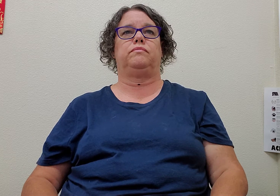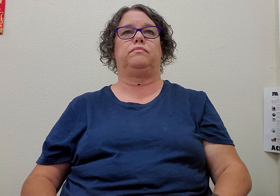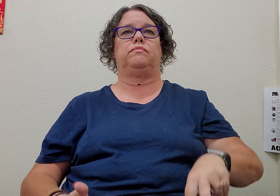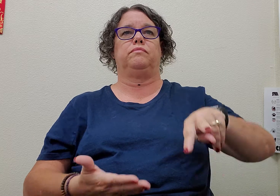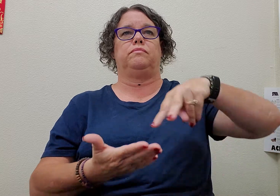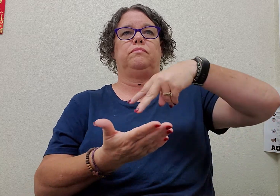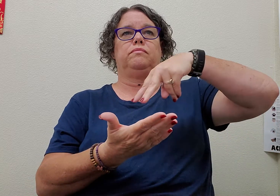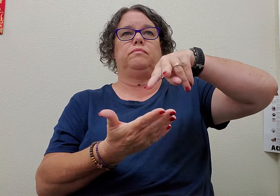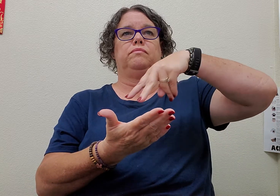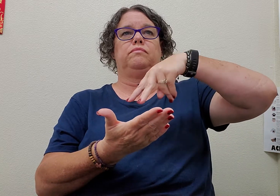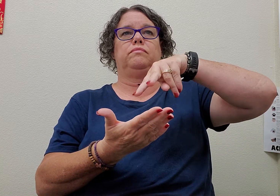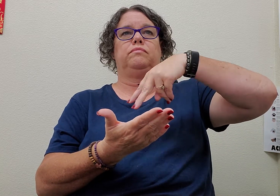dance